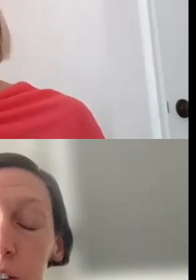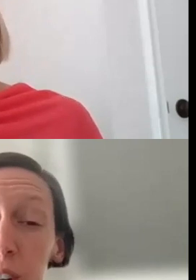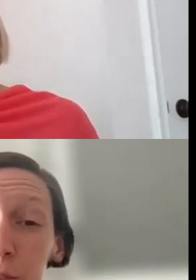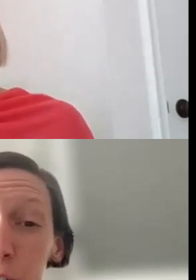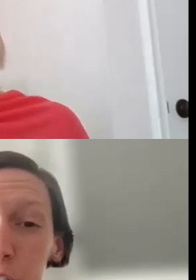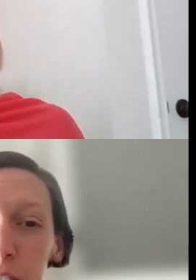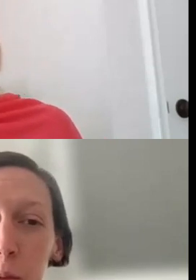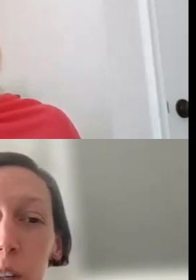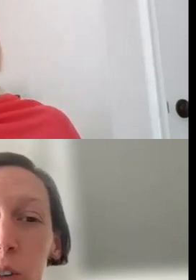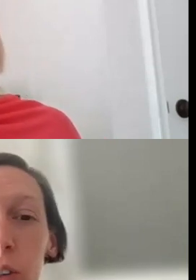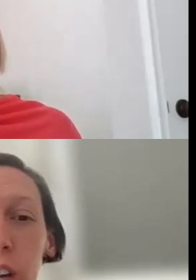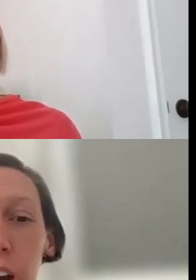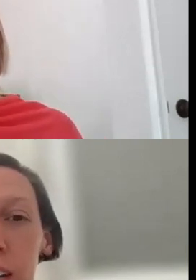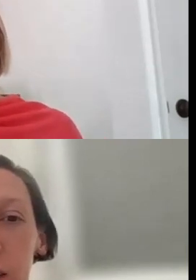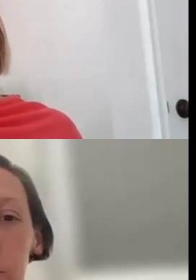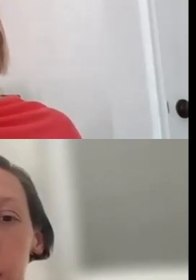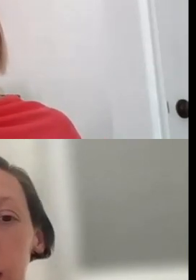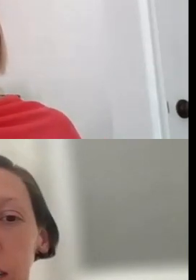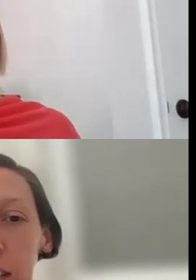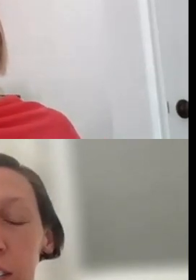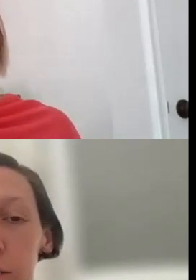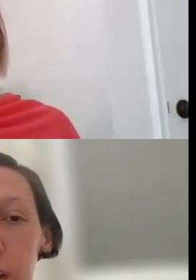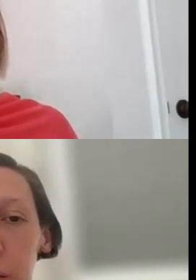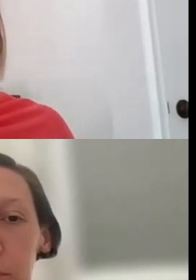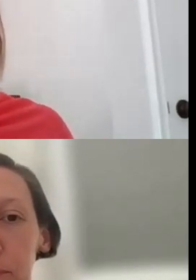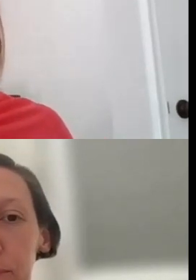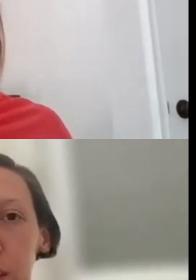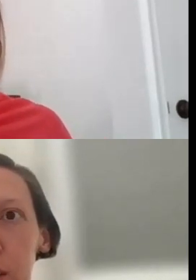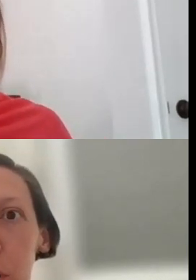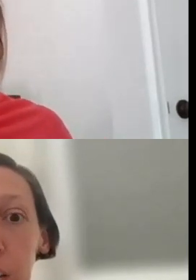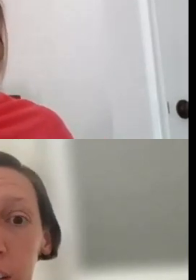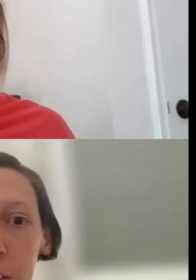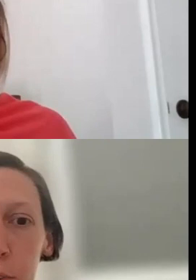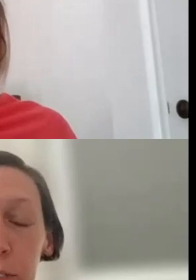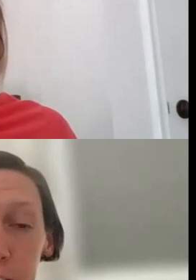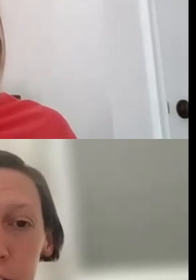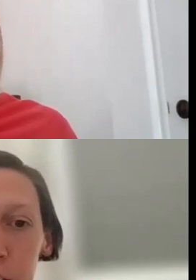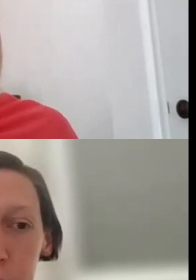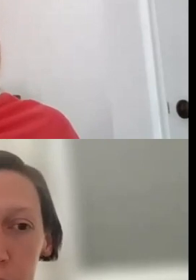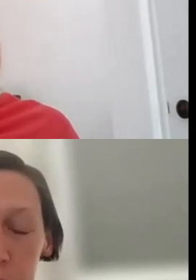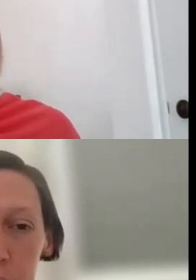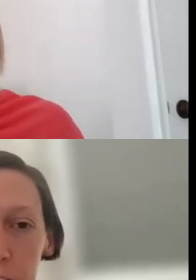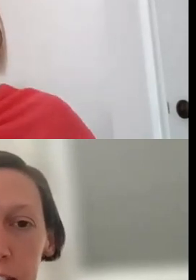SO, UNFORTUNATELY, WE DO NOT FUND PROJECTS THROUGH FISCAL SPONSORS.